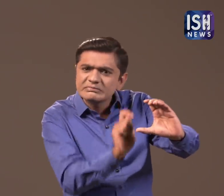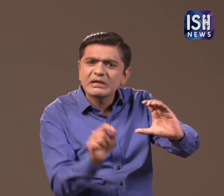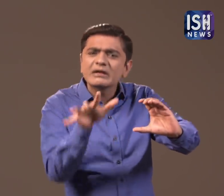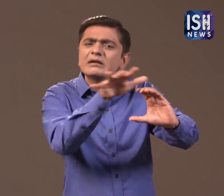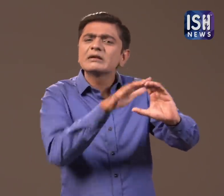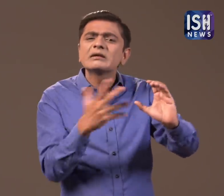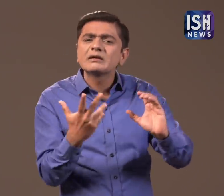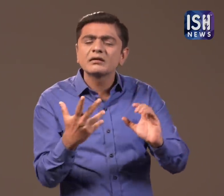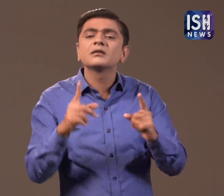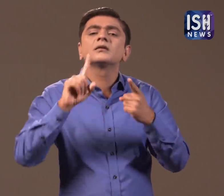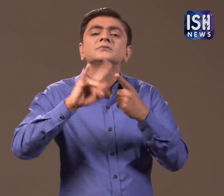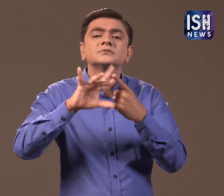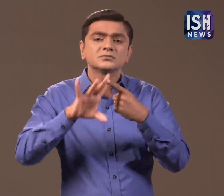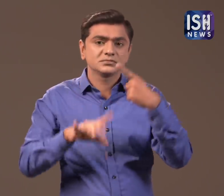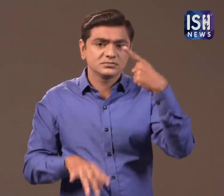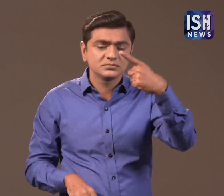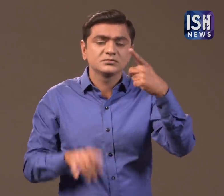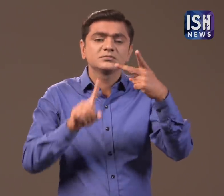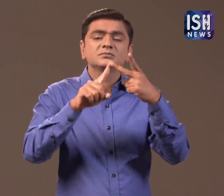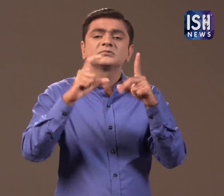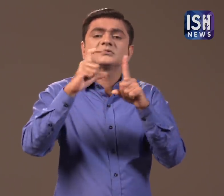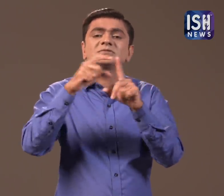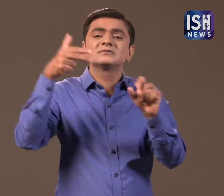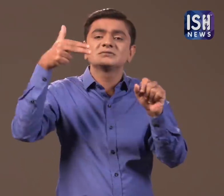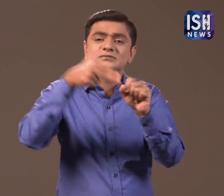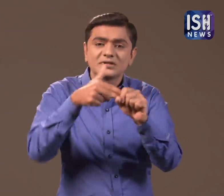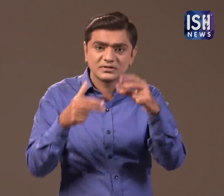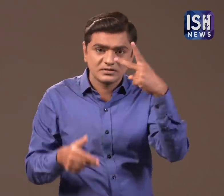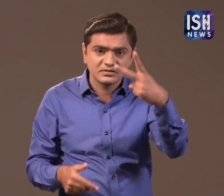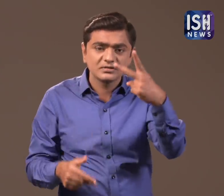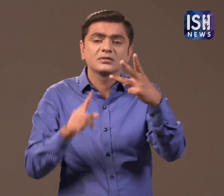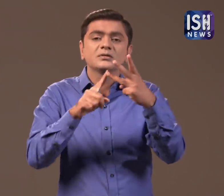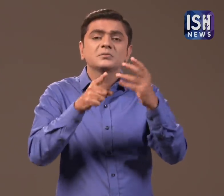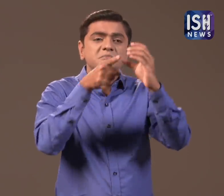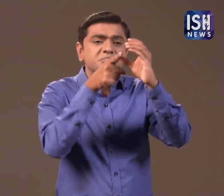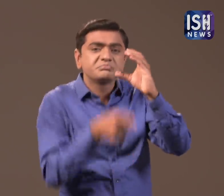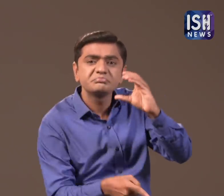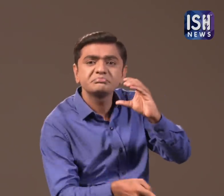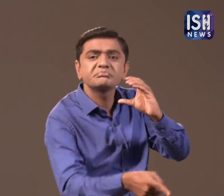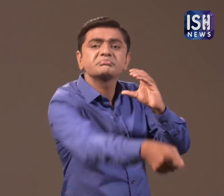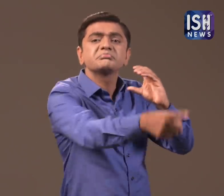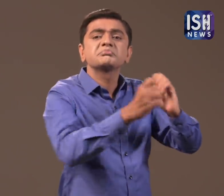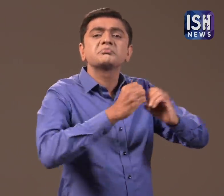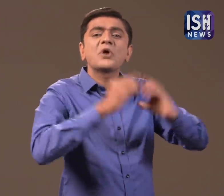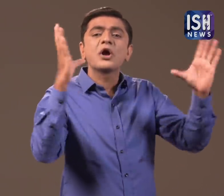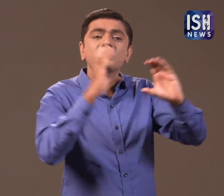It will run on electricity and diesel. These will be used for attacking other ships.